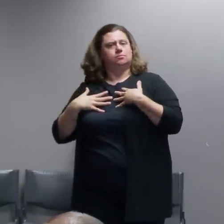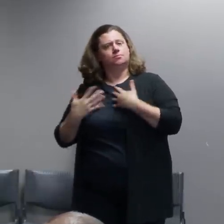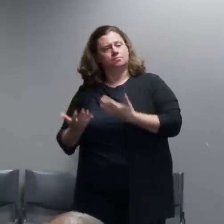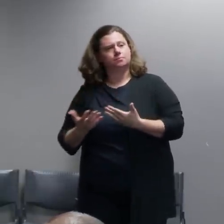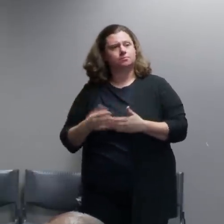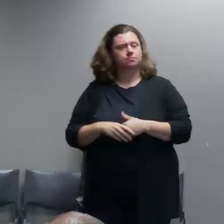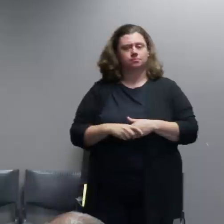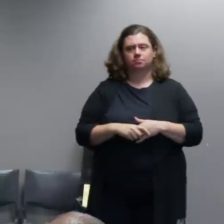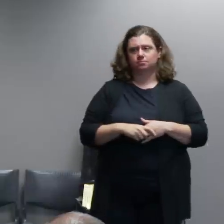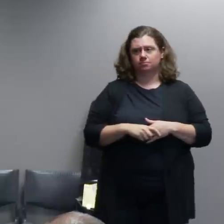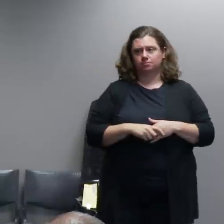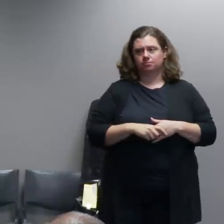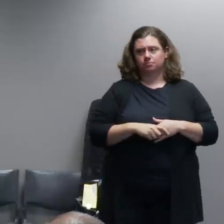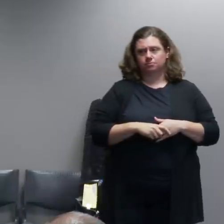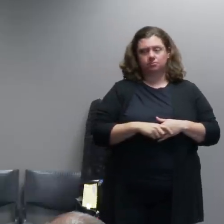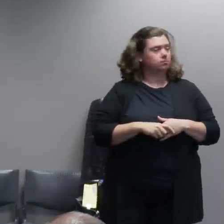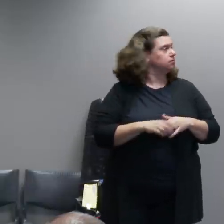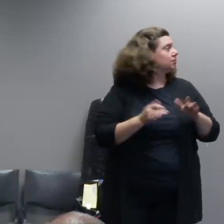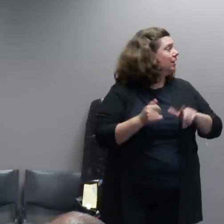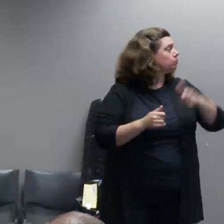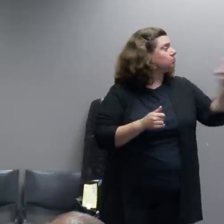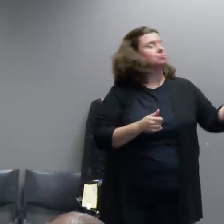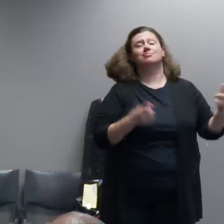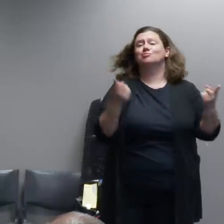So hopefully that helps give a little bit